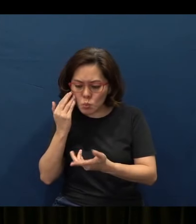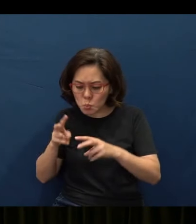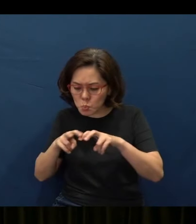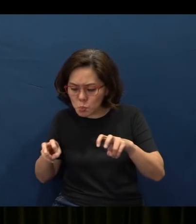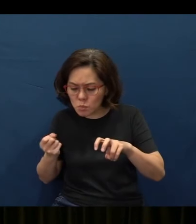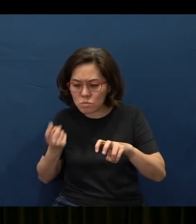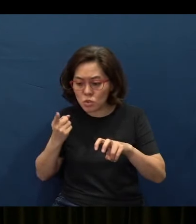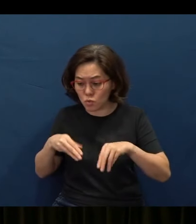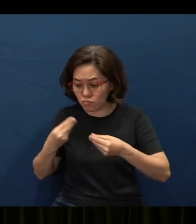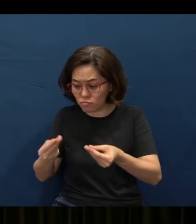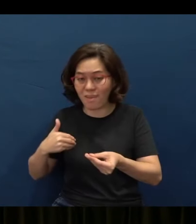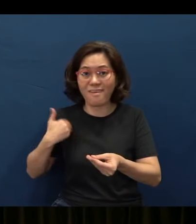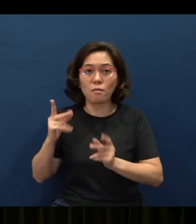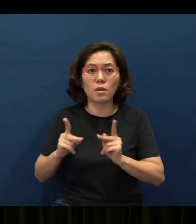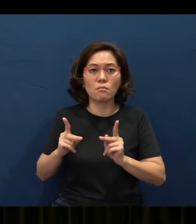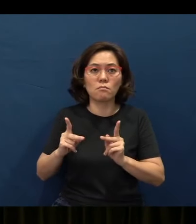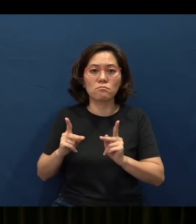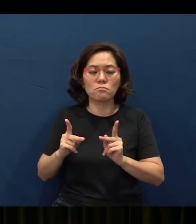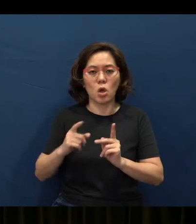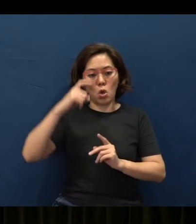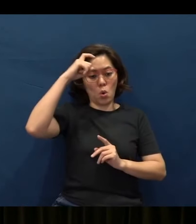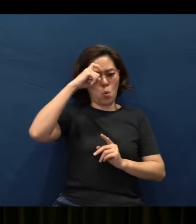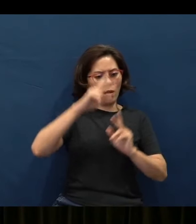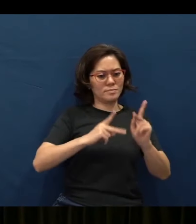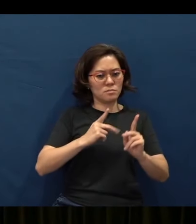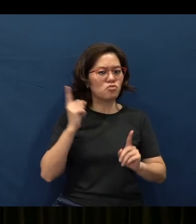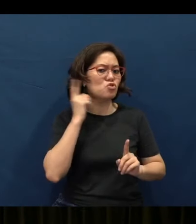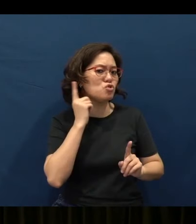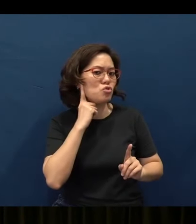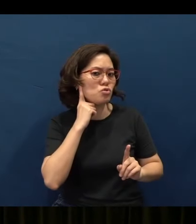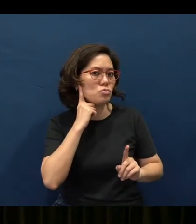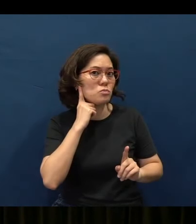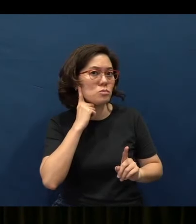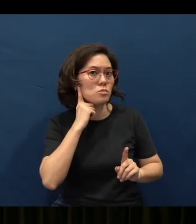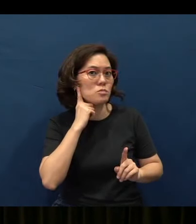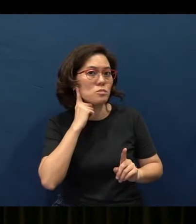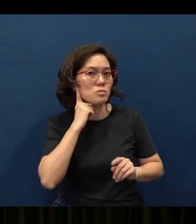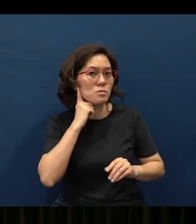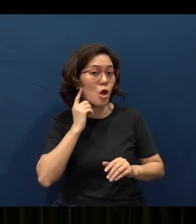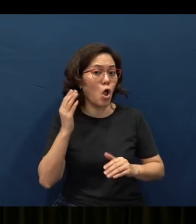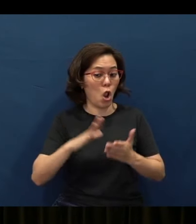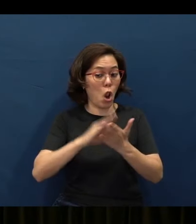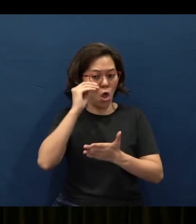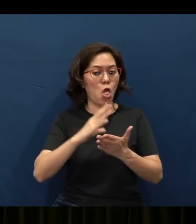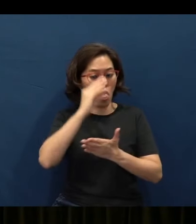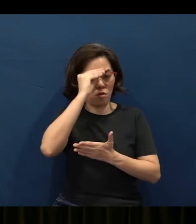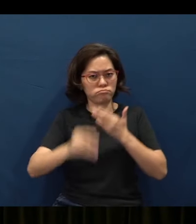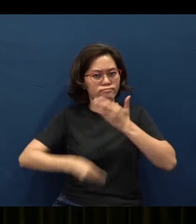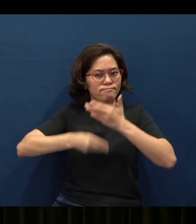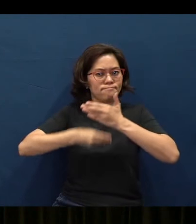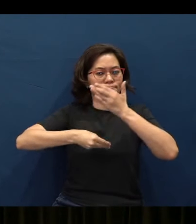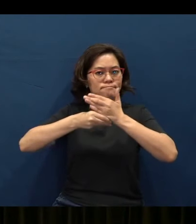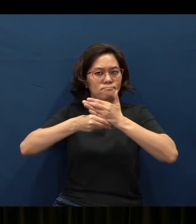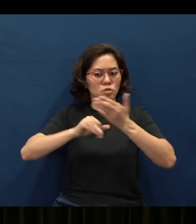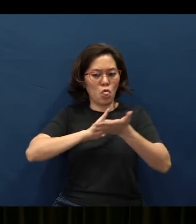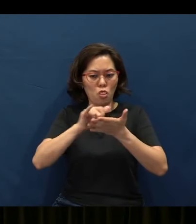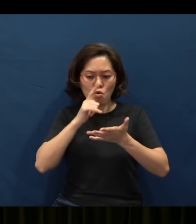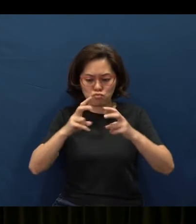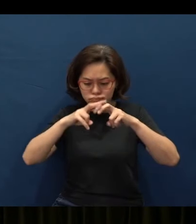let the wise listen and add to their learning, and let the discerning get guidance -